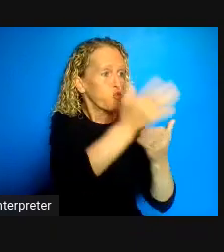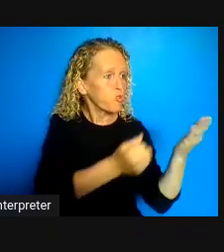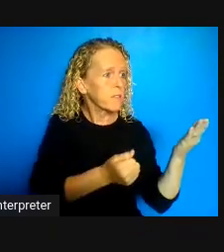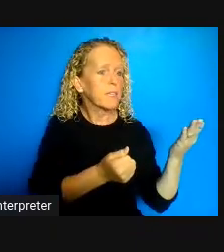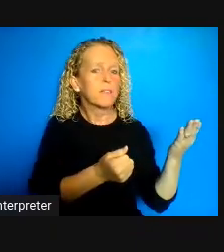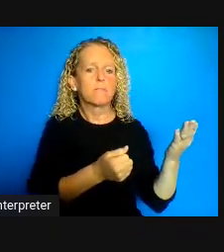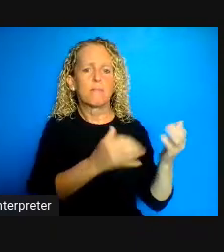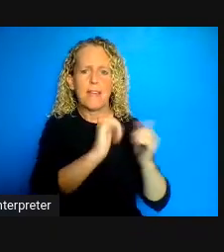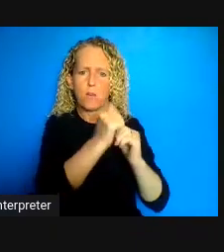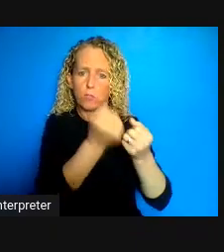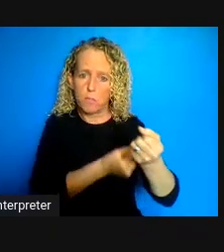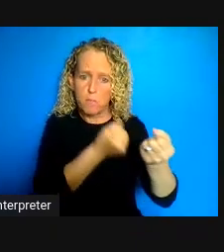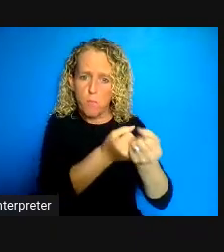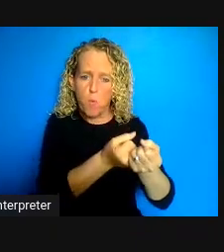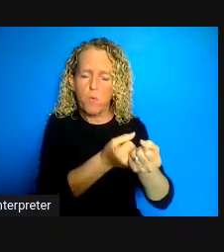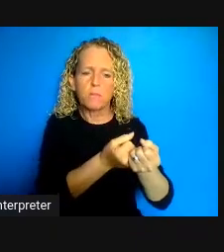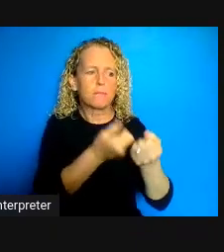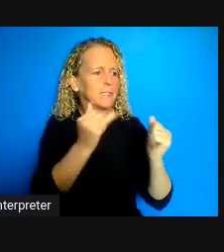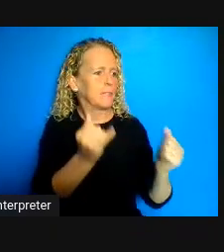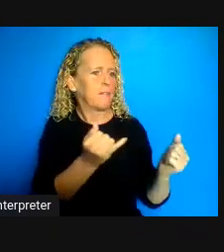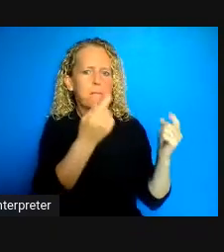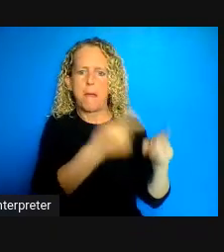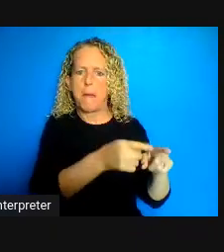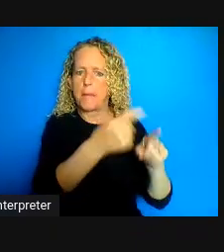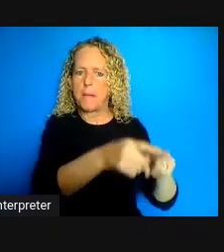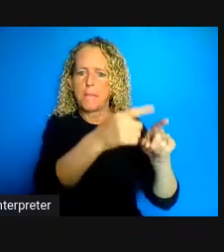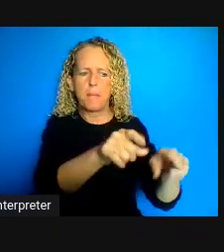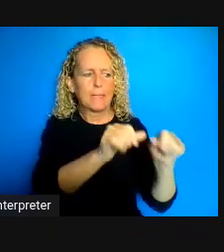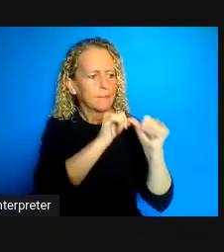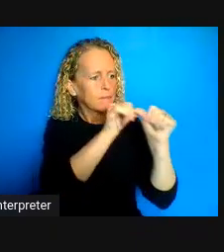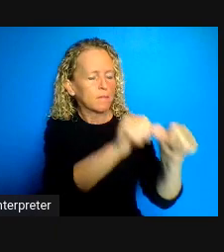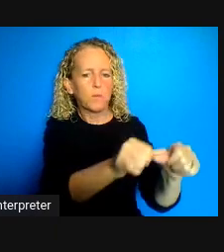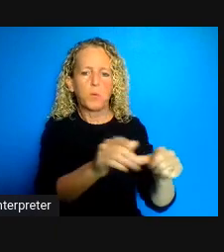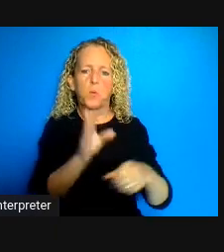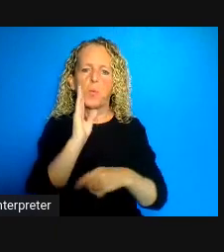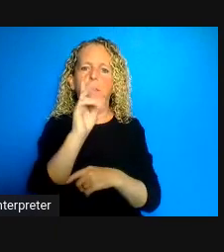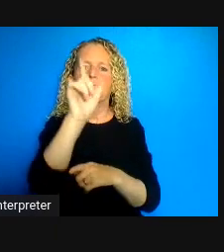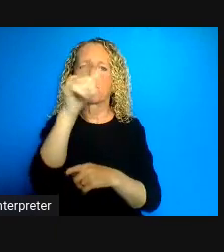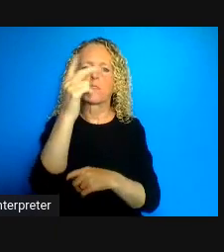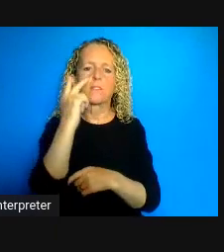going to see great gaps and failures to follow through in community with what